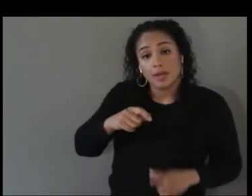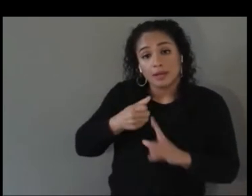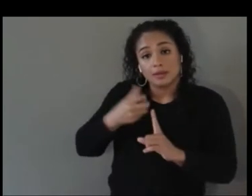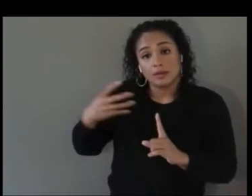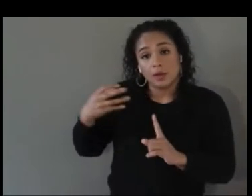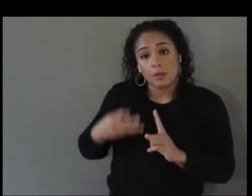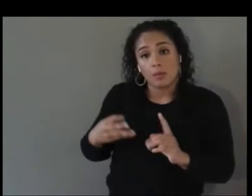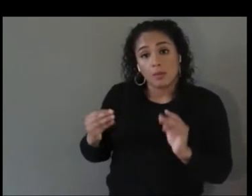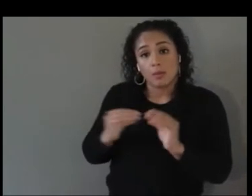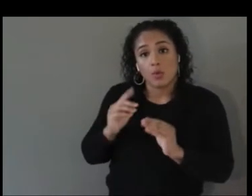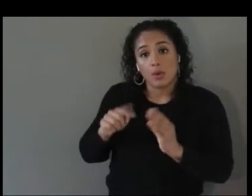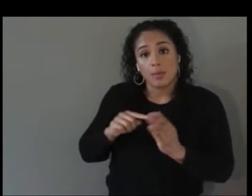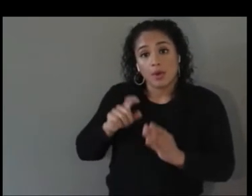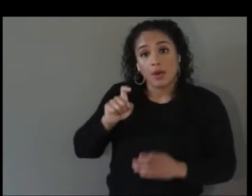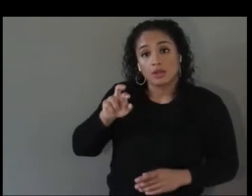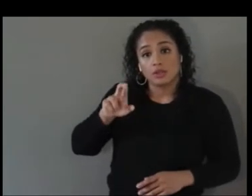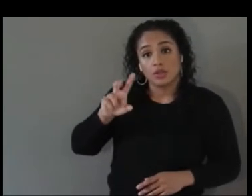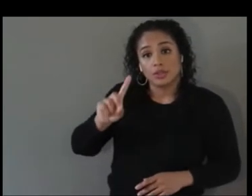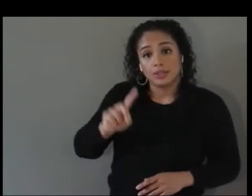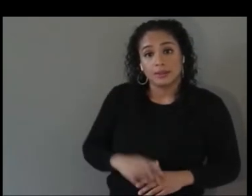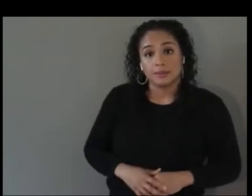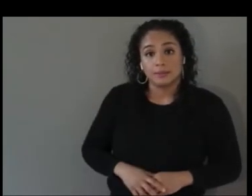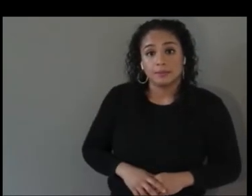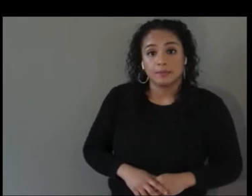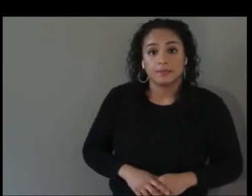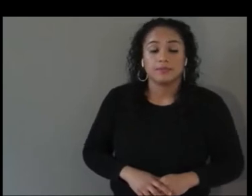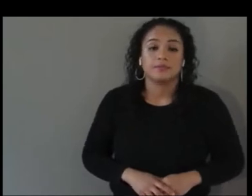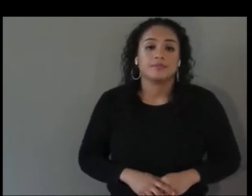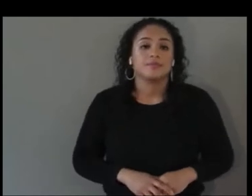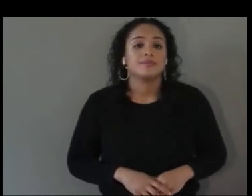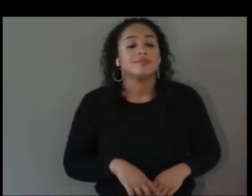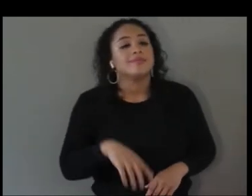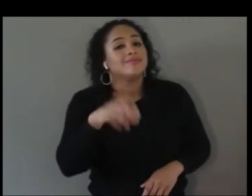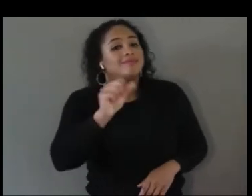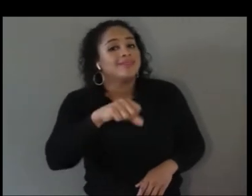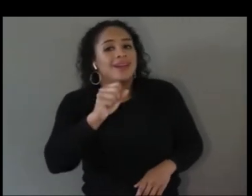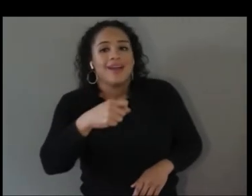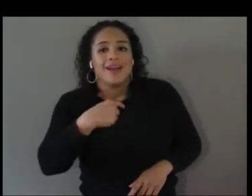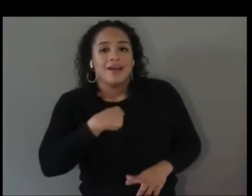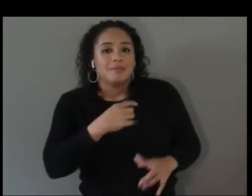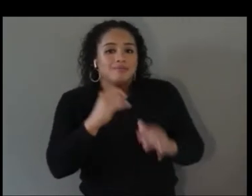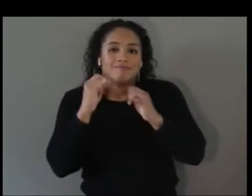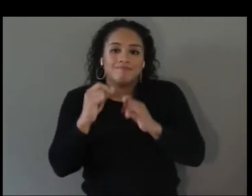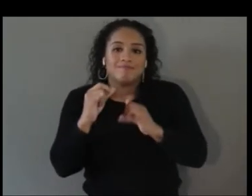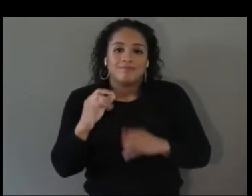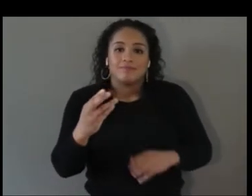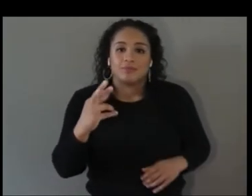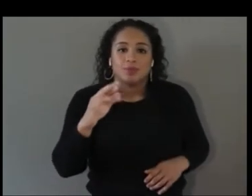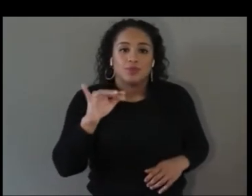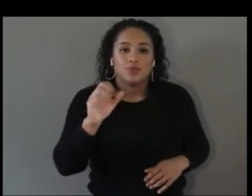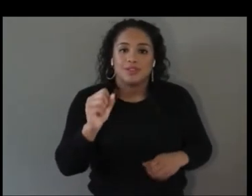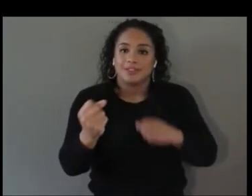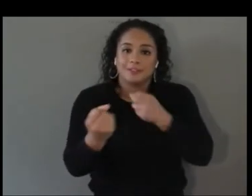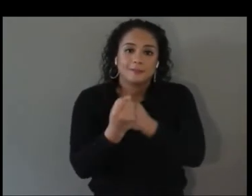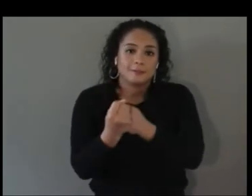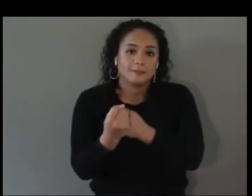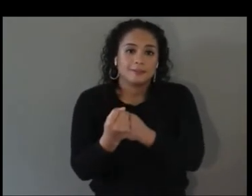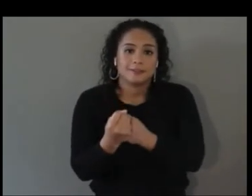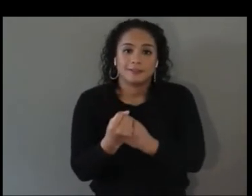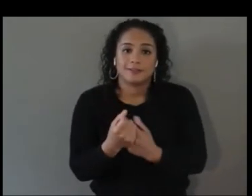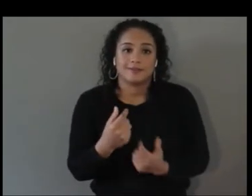Sure. I’m kind of on the same lines with Chris. I came from a film making background